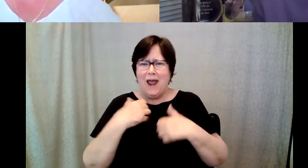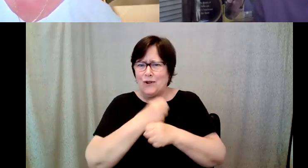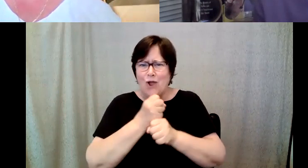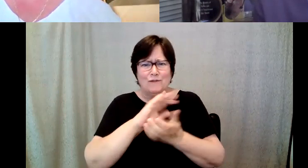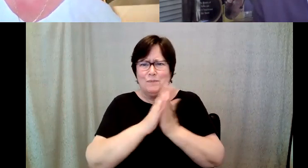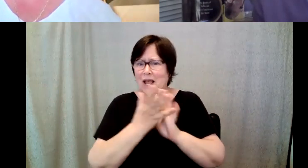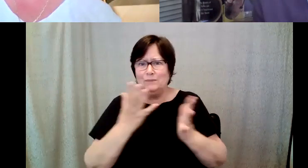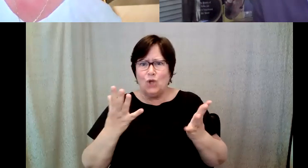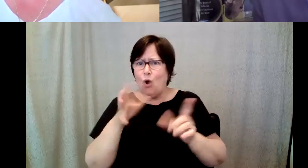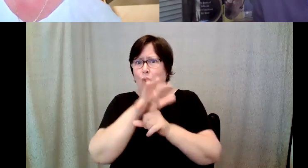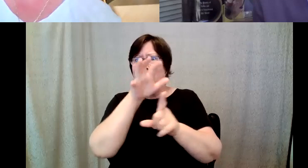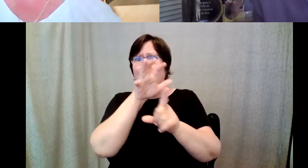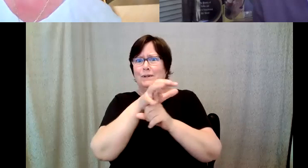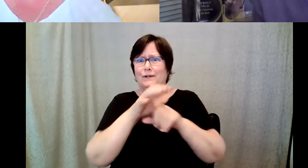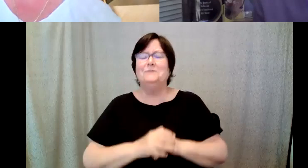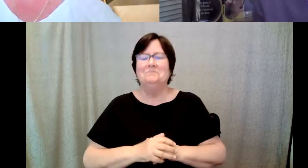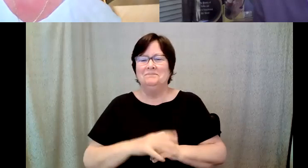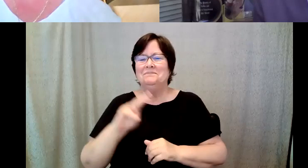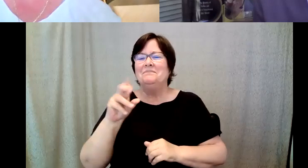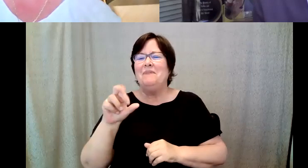Kelly Redder: Major's going to fill us in, but first let's get them to share some personal